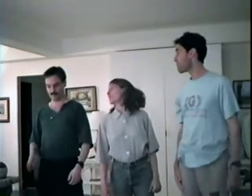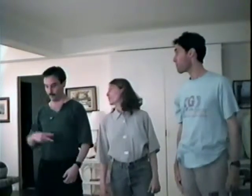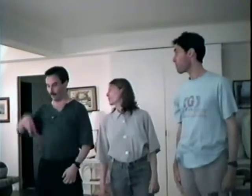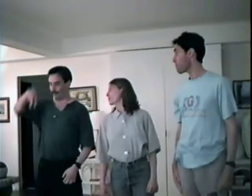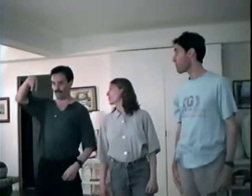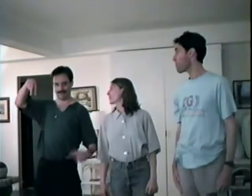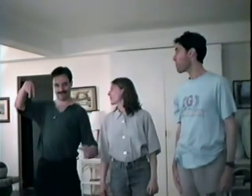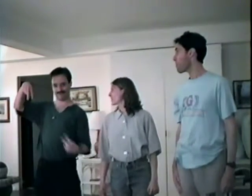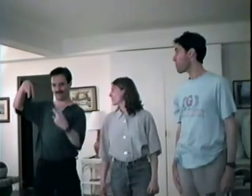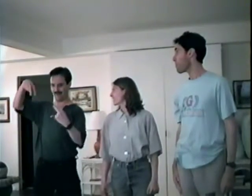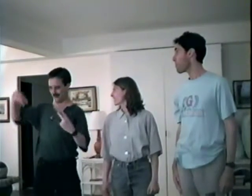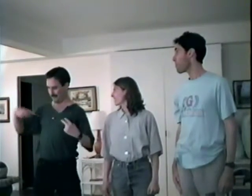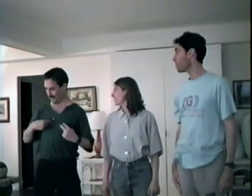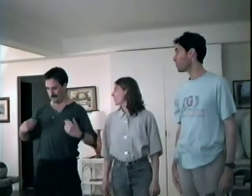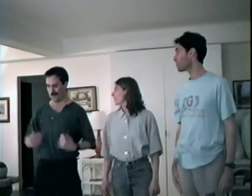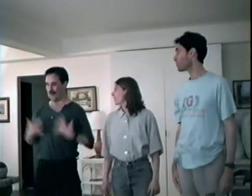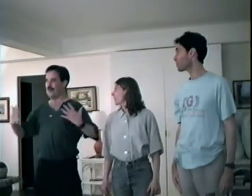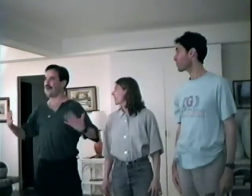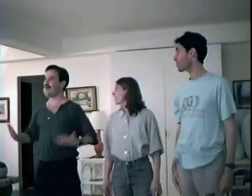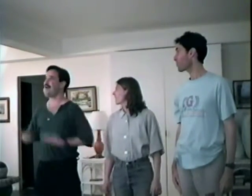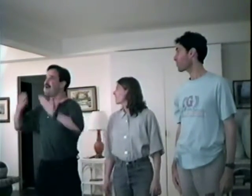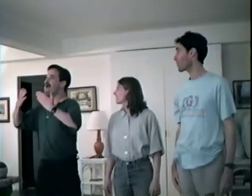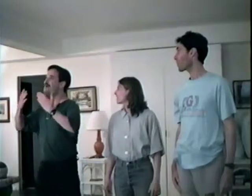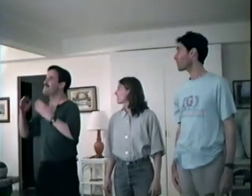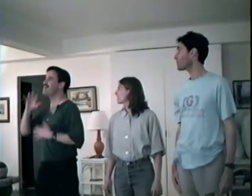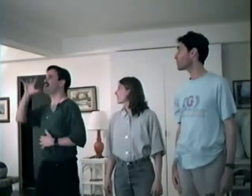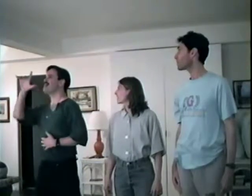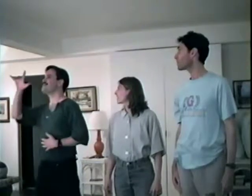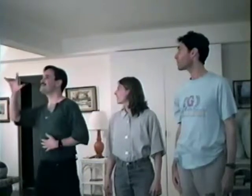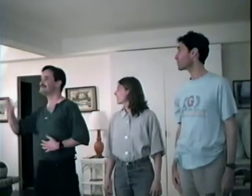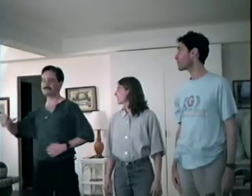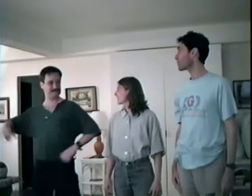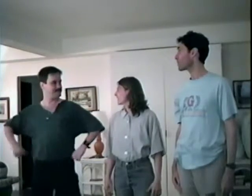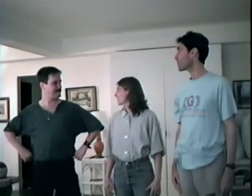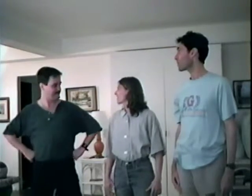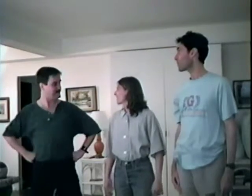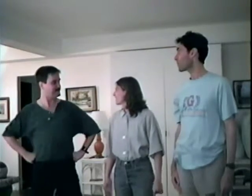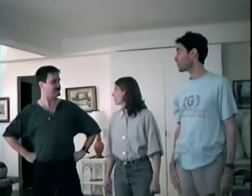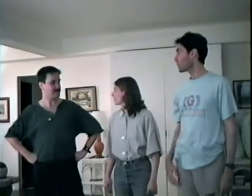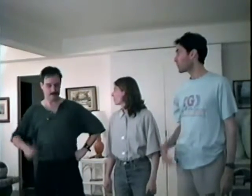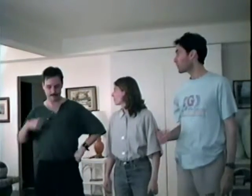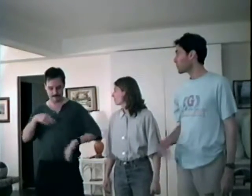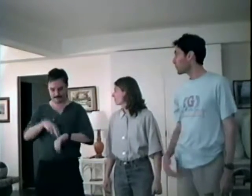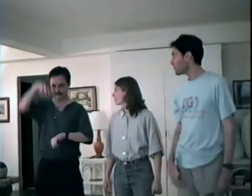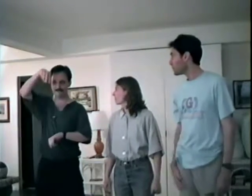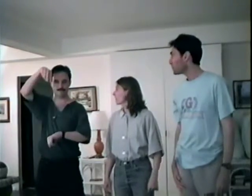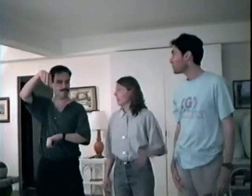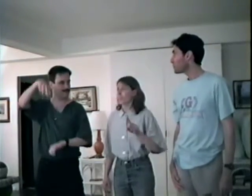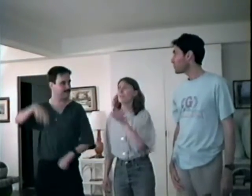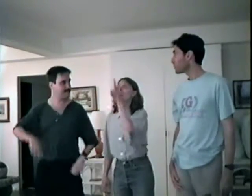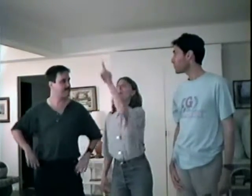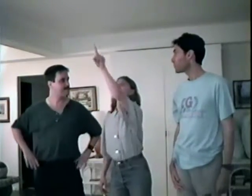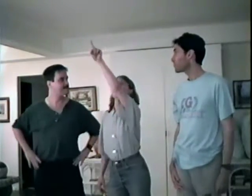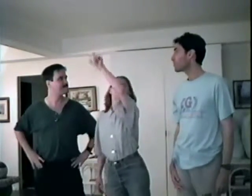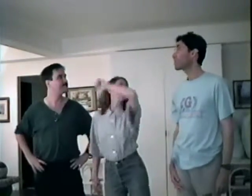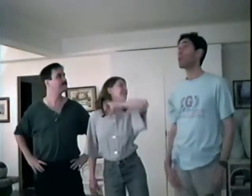Look at me, way up high, suddenly here am I, I’m flying. I’m flying!